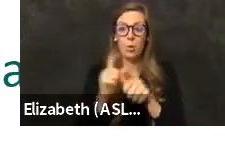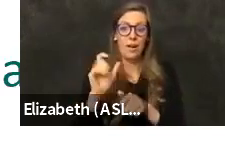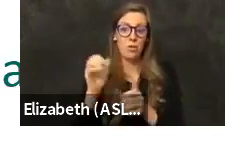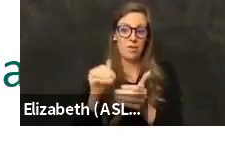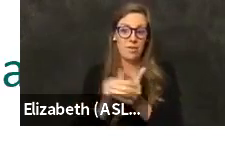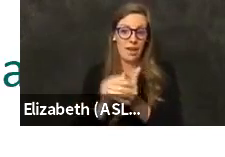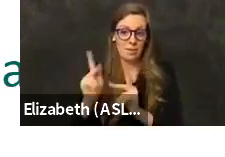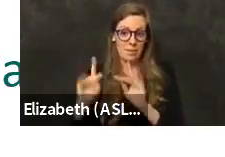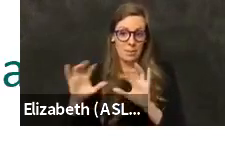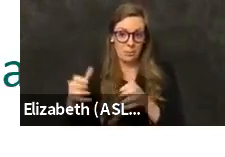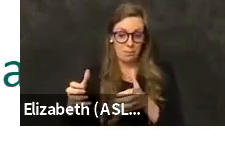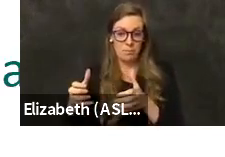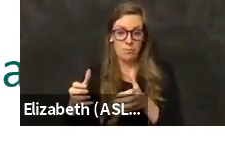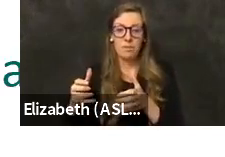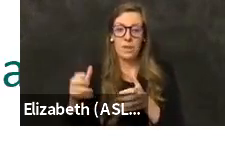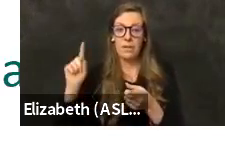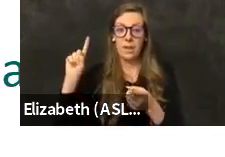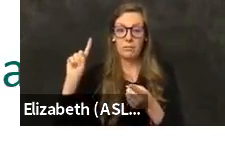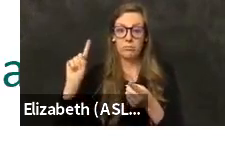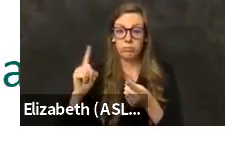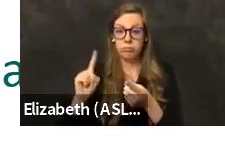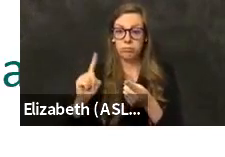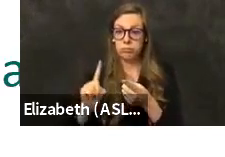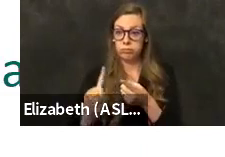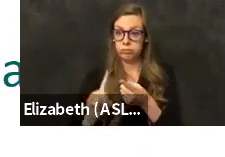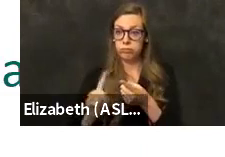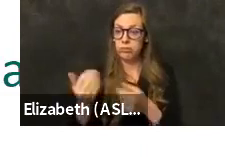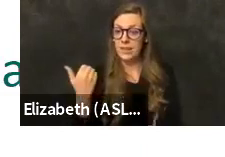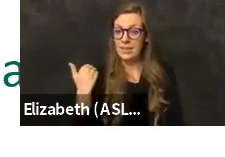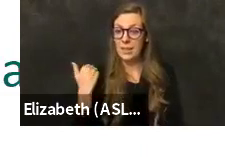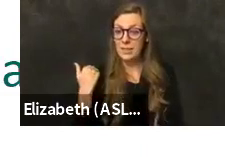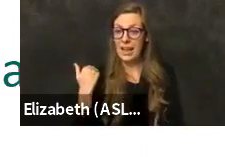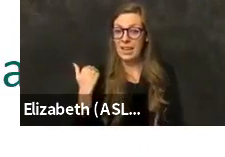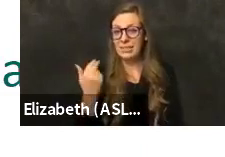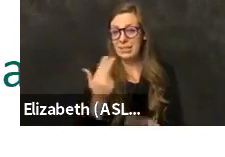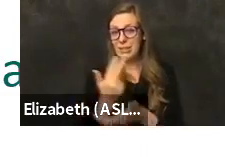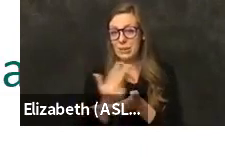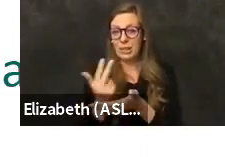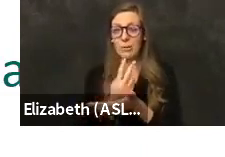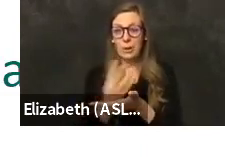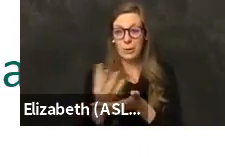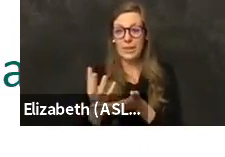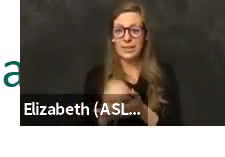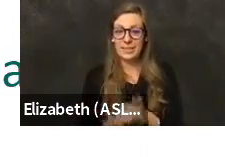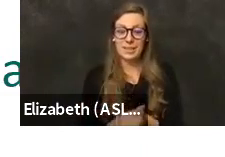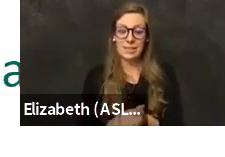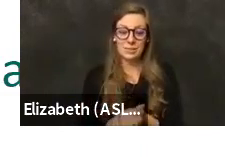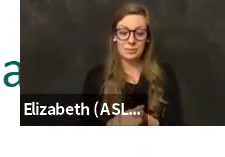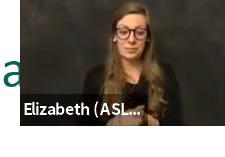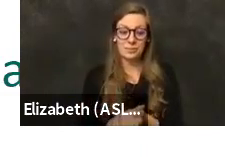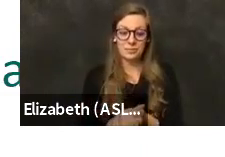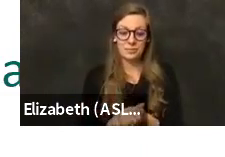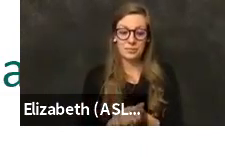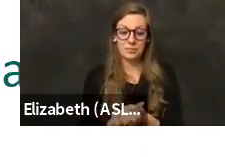And that is down significantly in the last three to four weeks. Our overall testing positivity